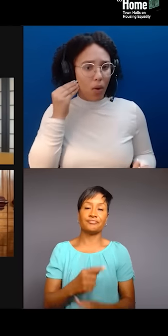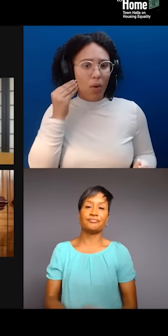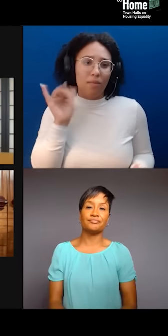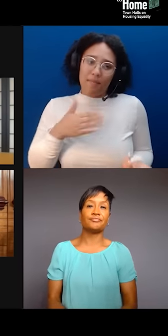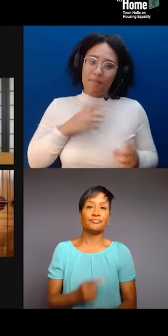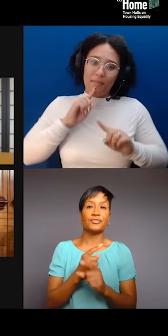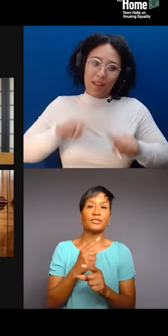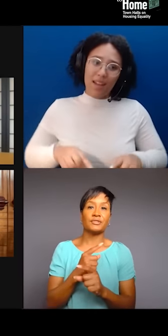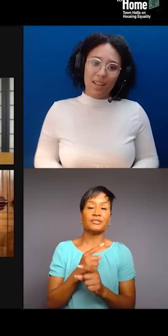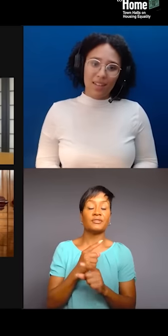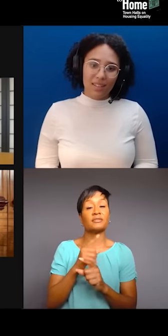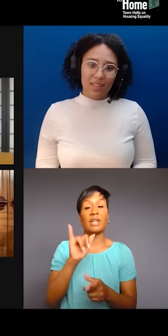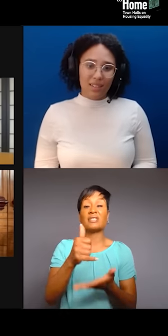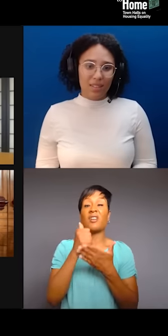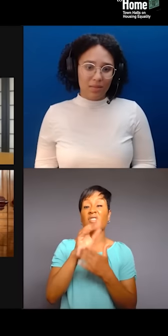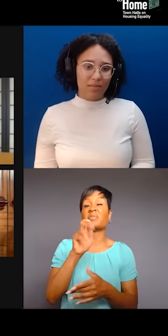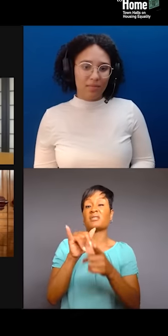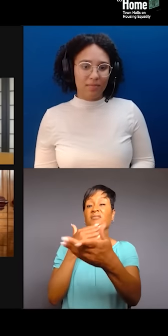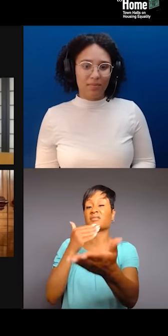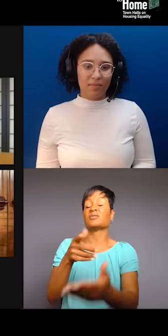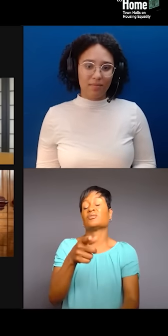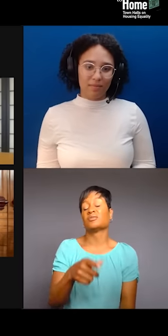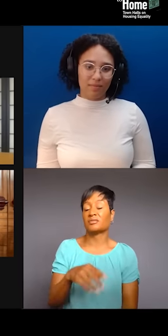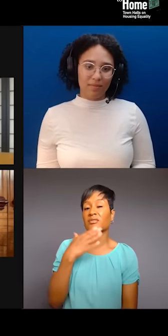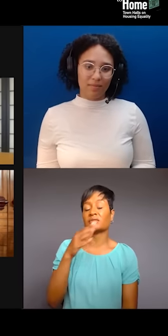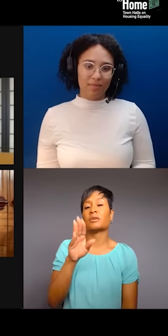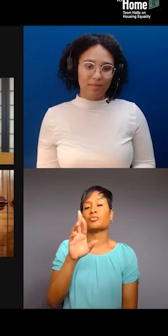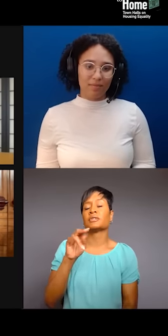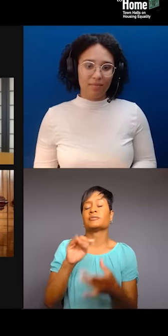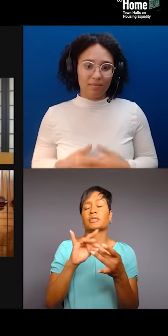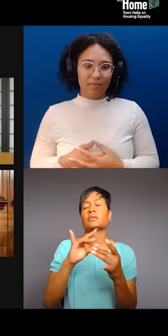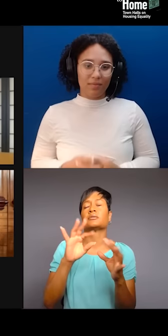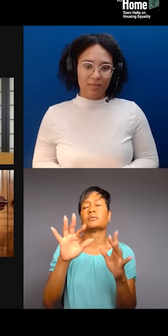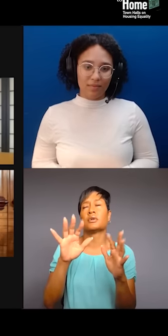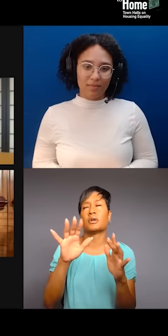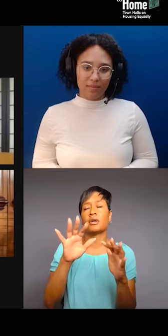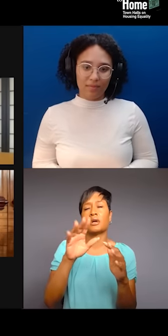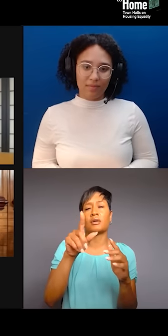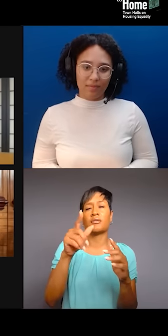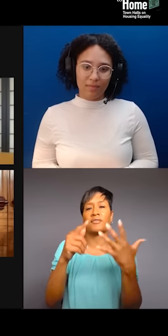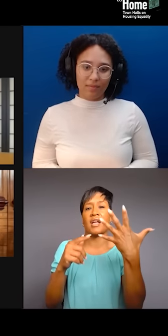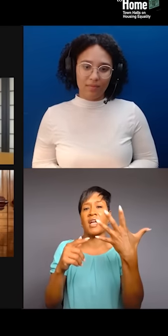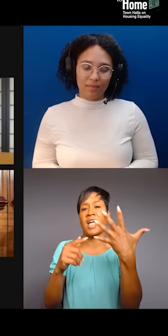We have five minutes. Let's see if we can go through these next questions quickly.